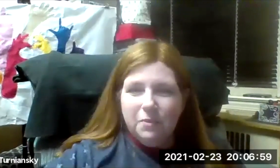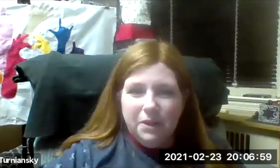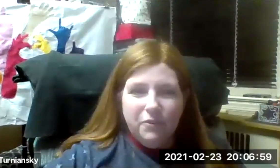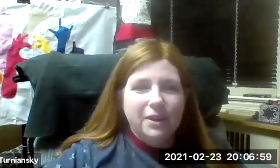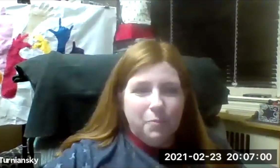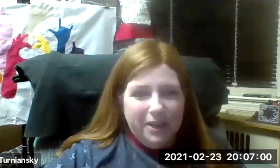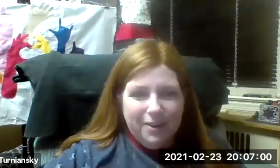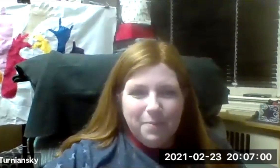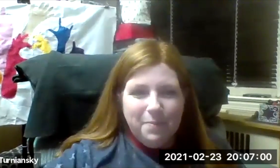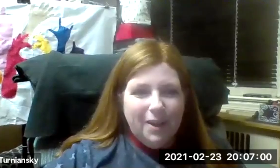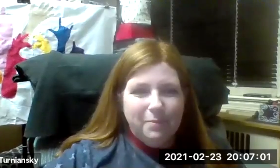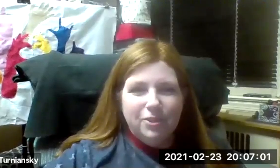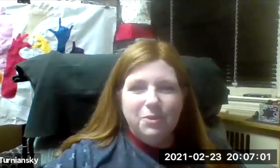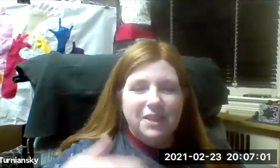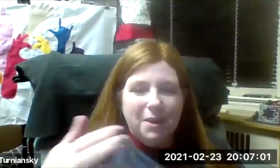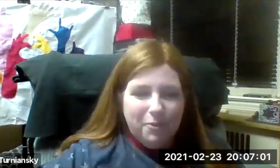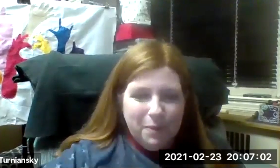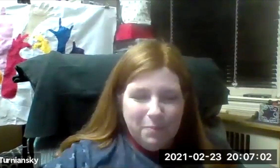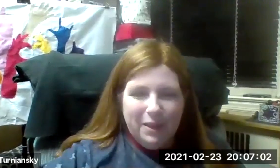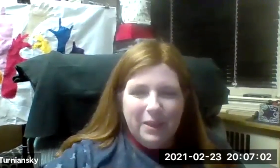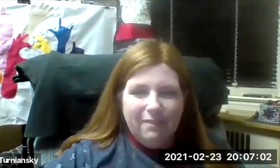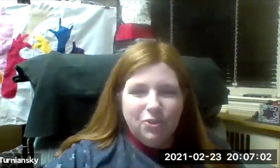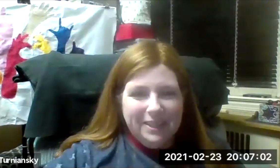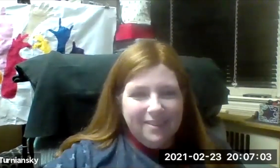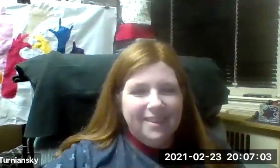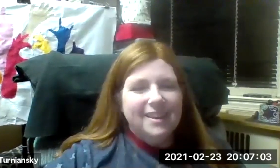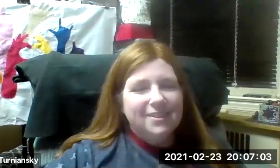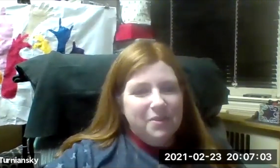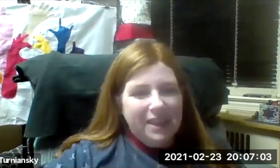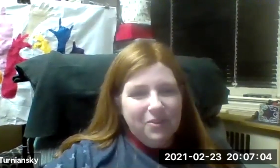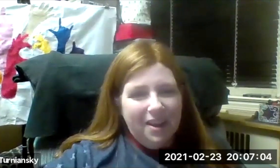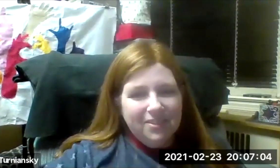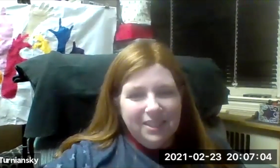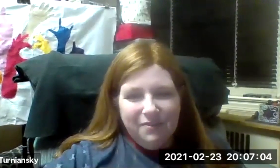tonight has really been a record breaker in terms of the number of people that we have joining us. So thank you,